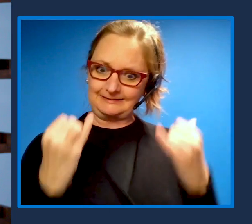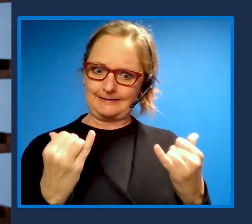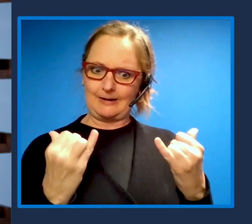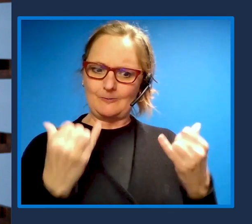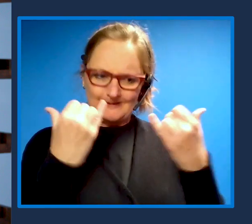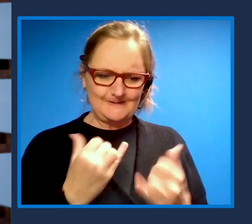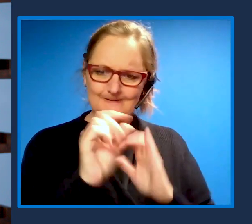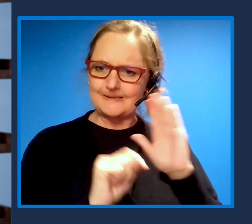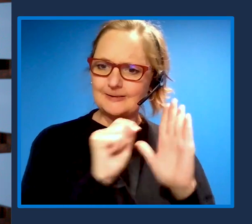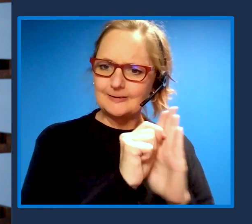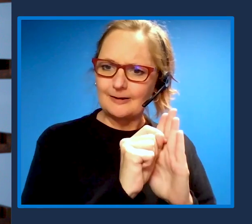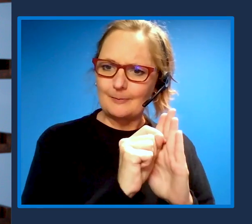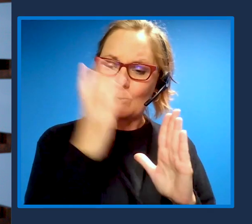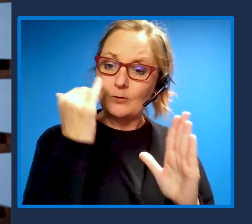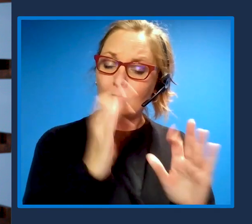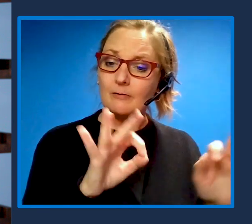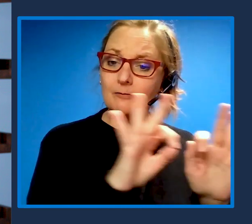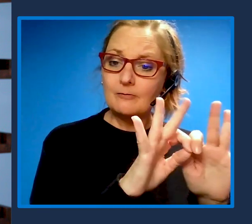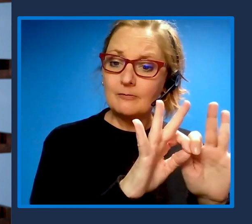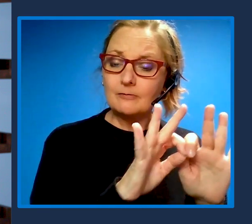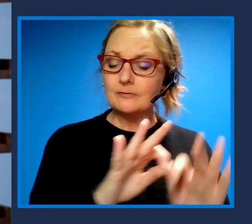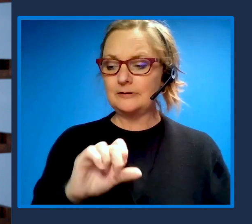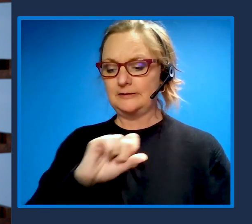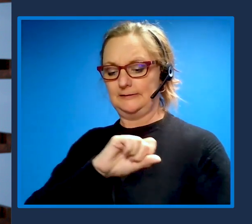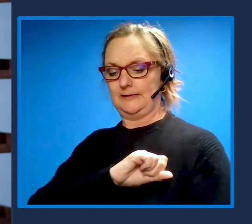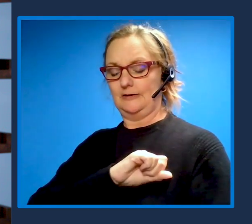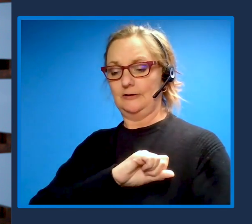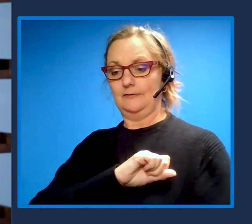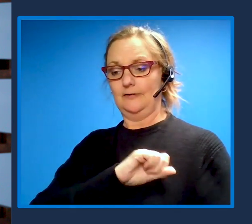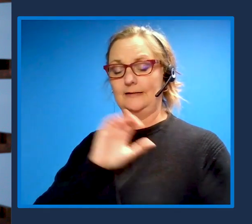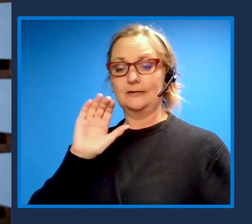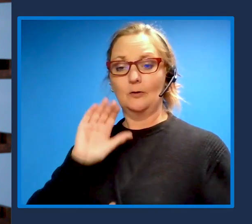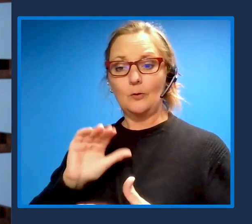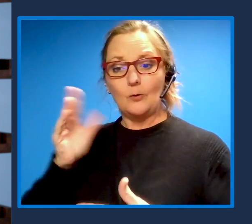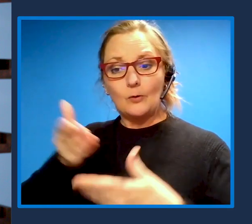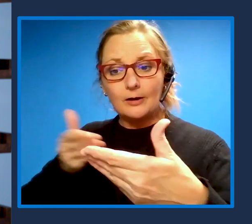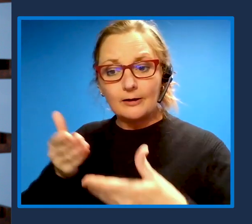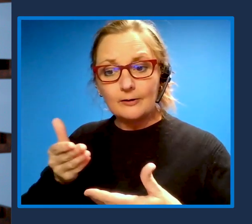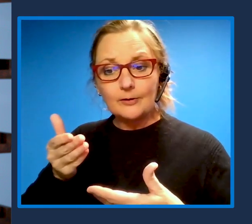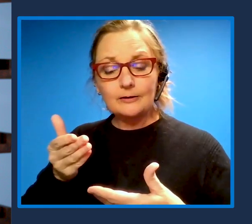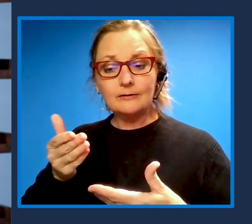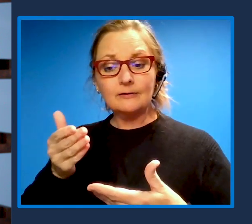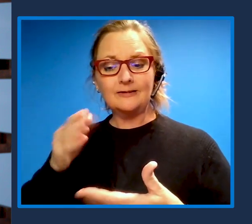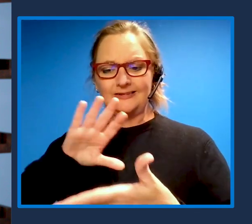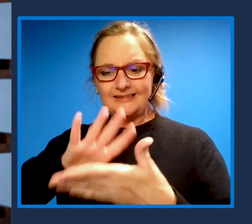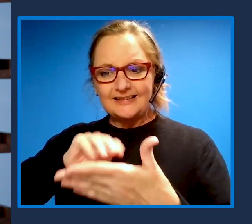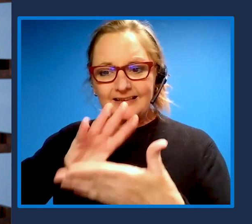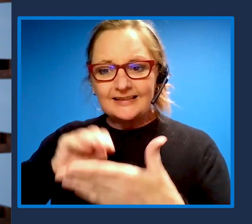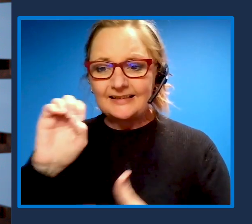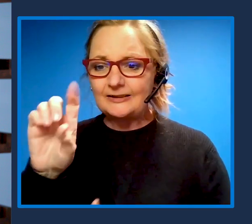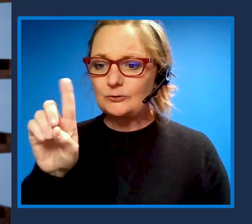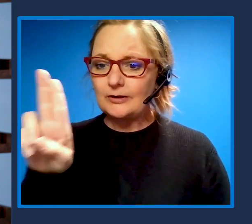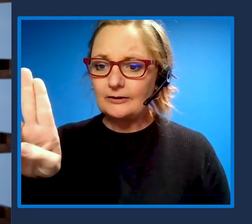Whether it's lower employment and education rates or higher poverty rates? I would say people with disabilities currently